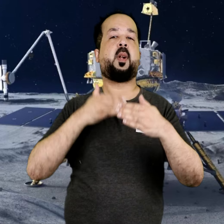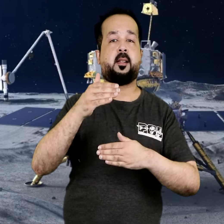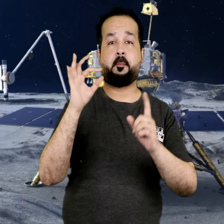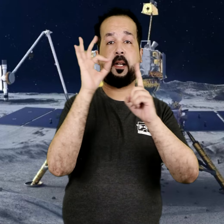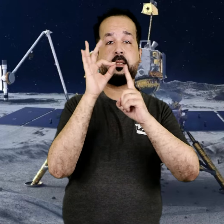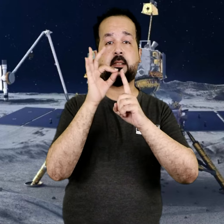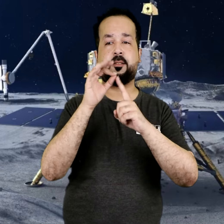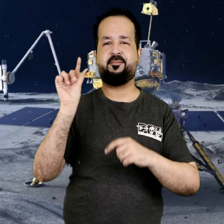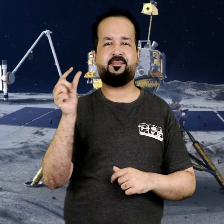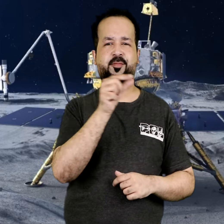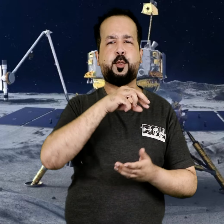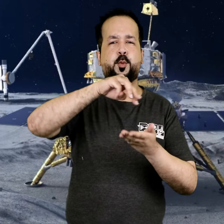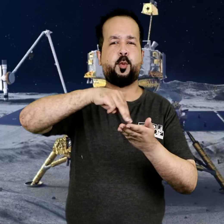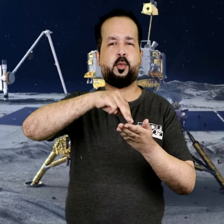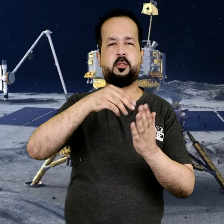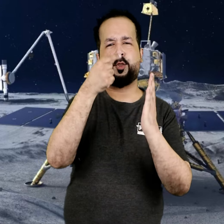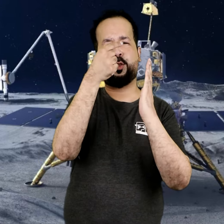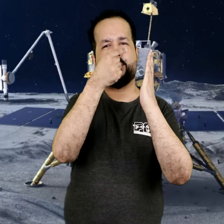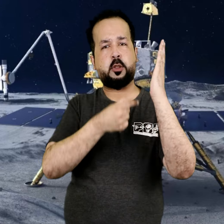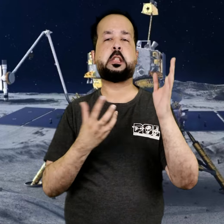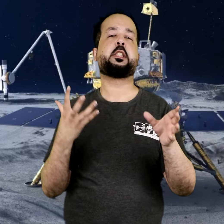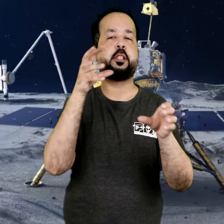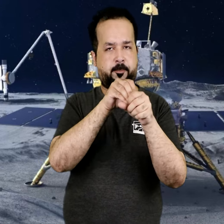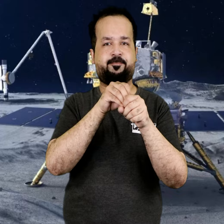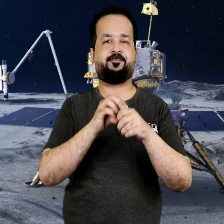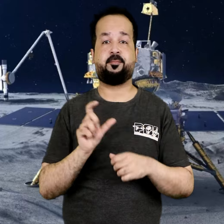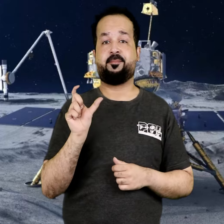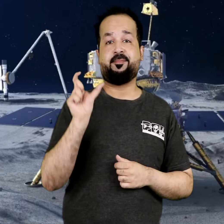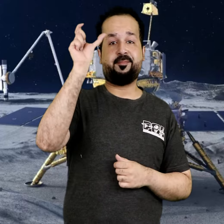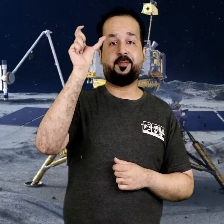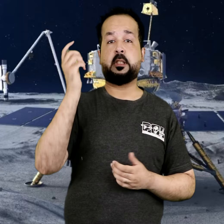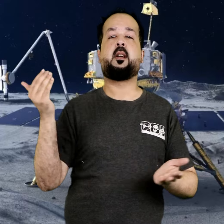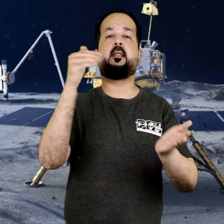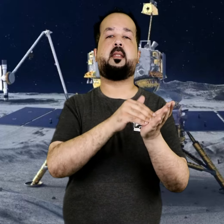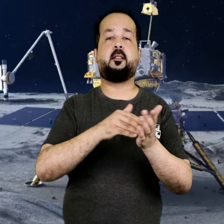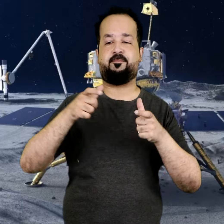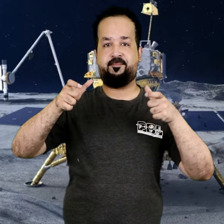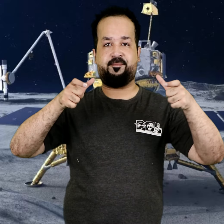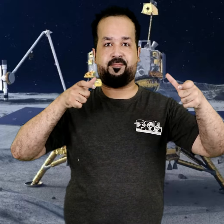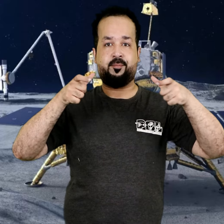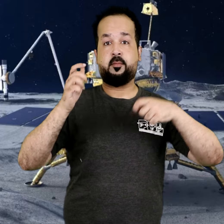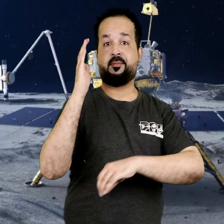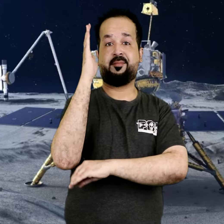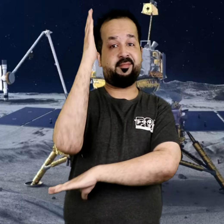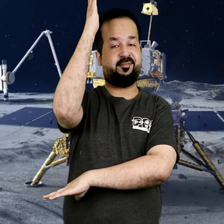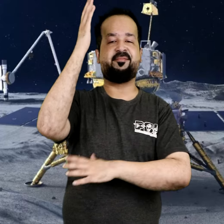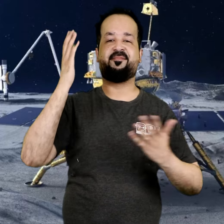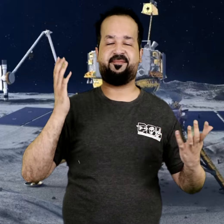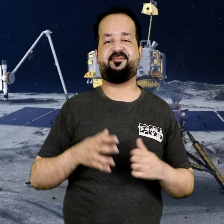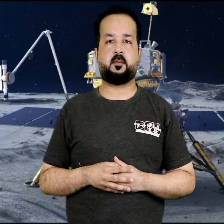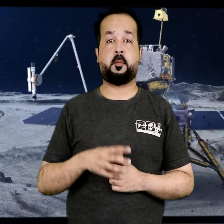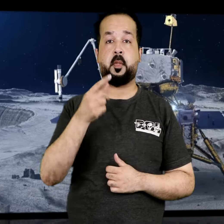Pakistan will be included in the list of a few countries that have sent their satellites to the Moon's orbit.